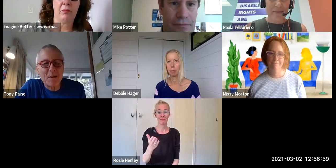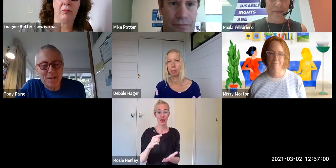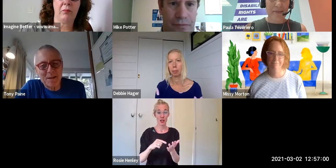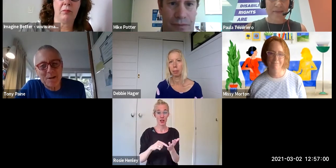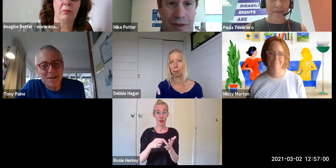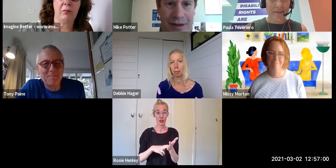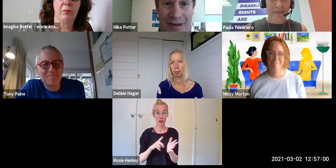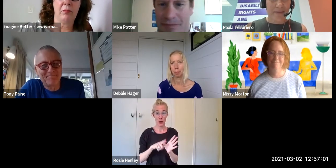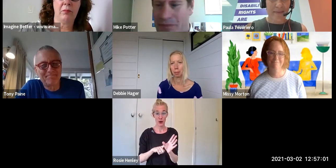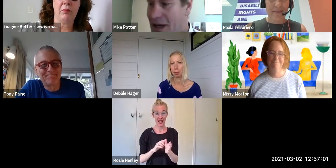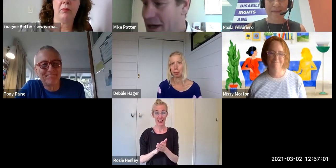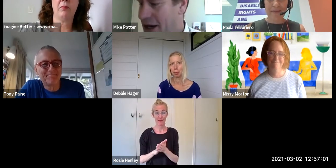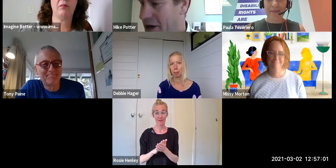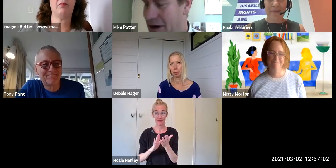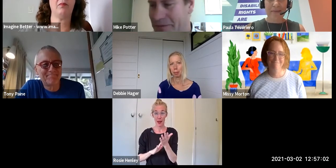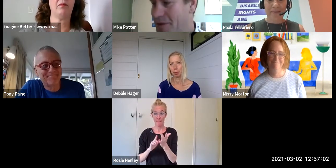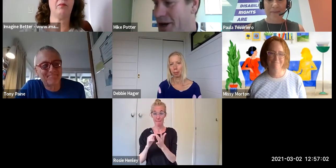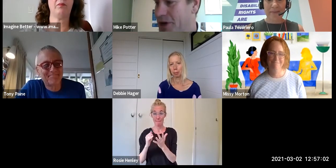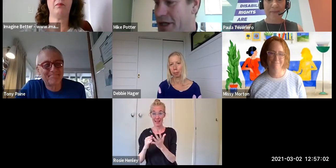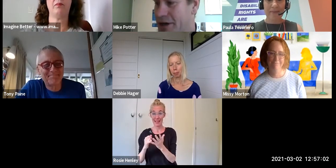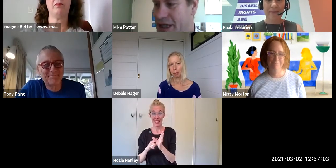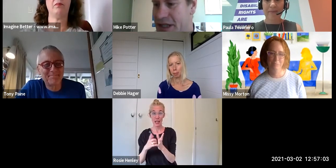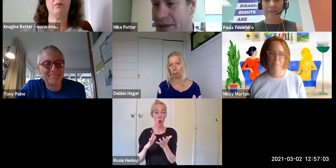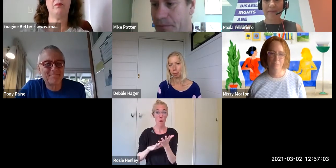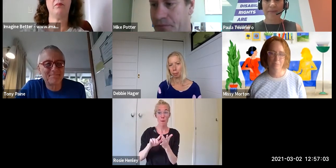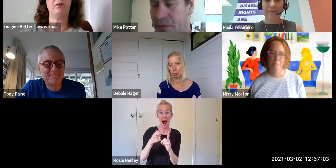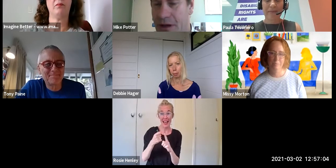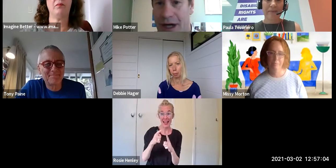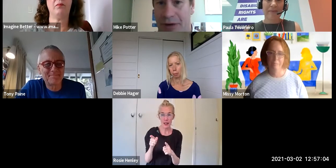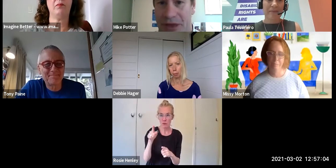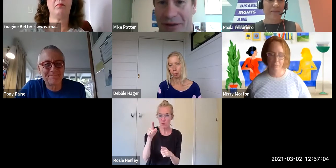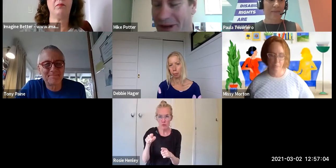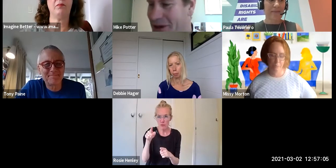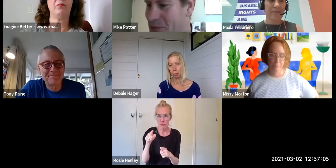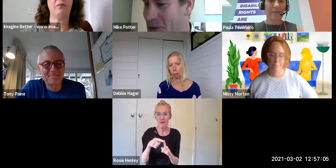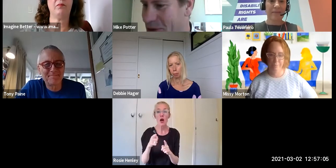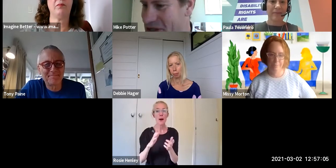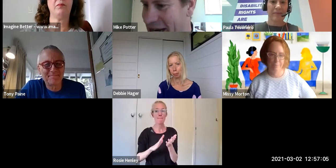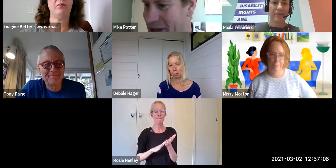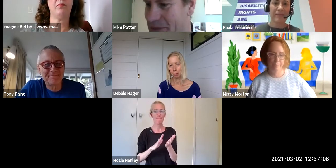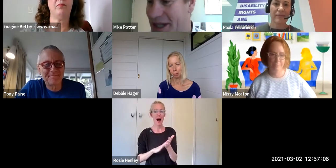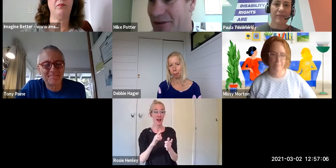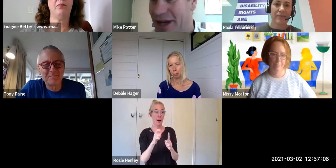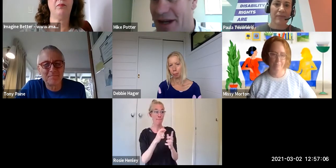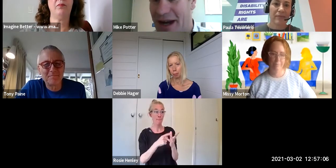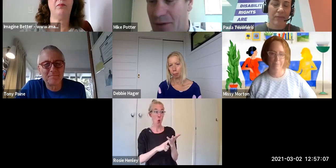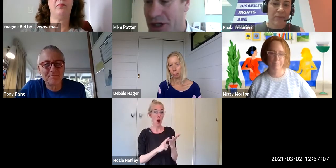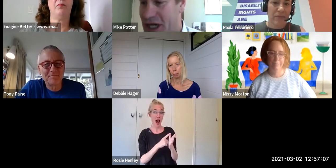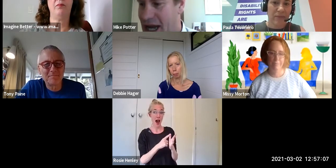[???] I don't mind going next. I agree with you. Paula was saying they see around language